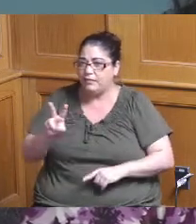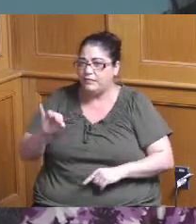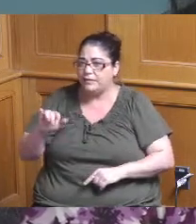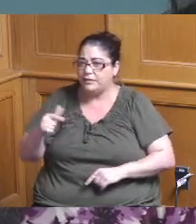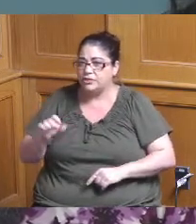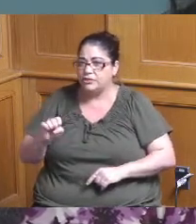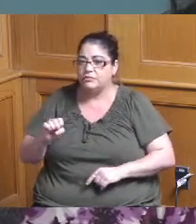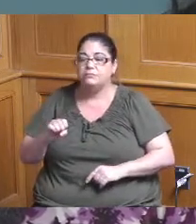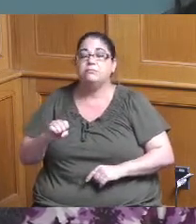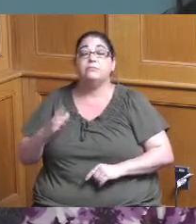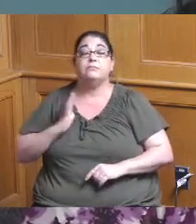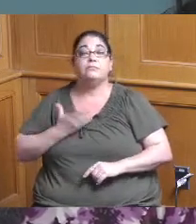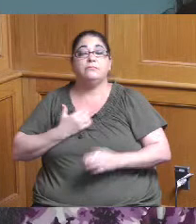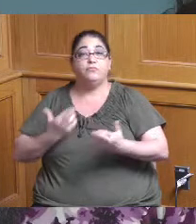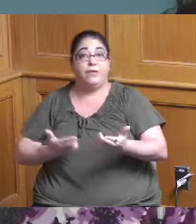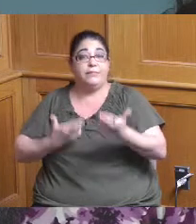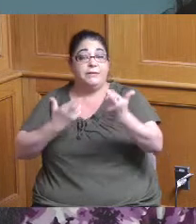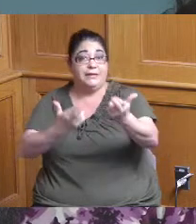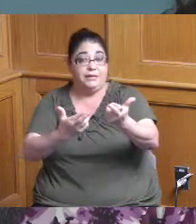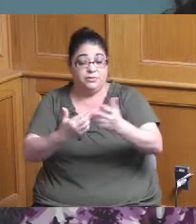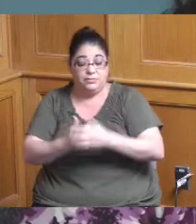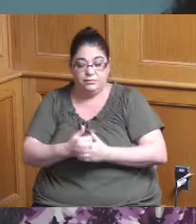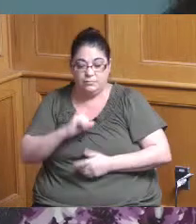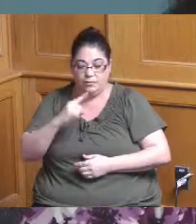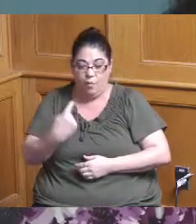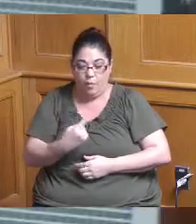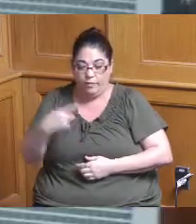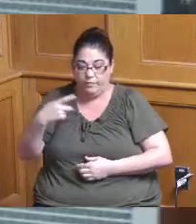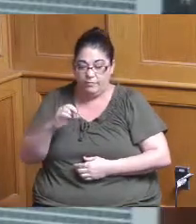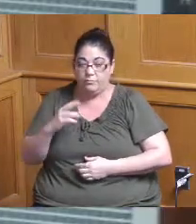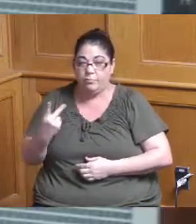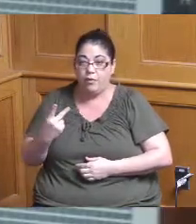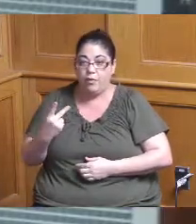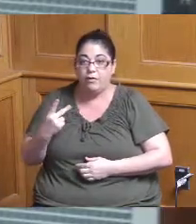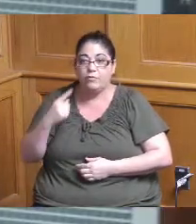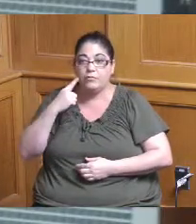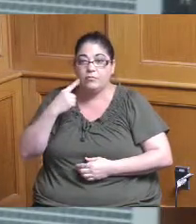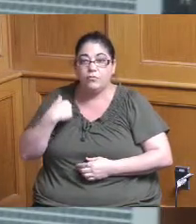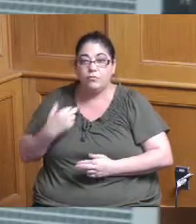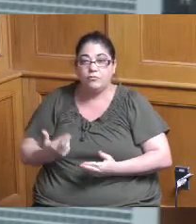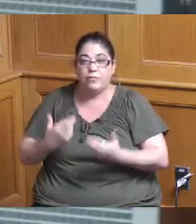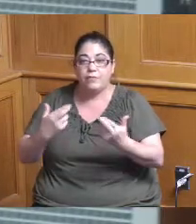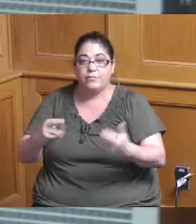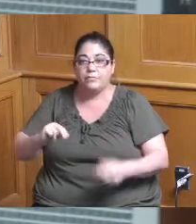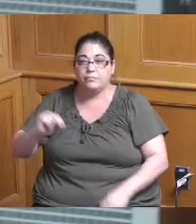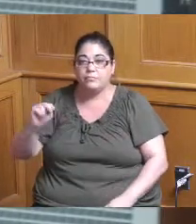recommendations the only park project that we're recommending for funding is North Bend it's my